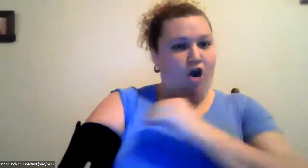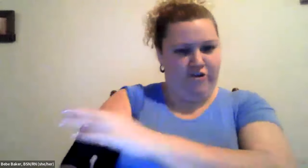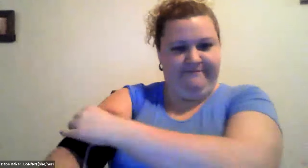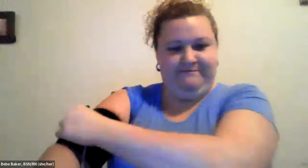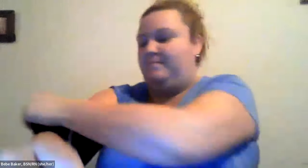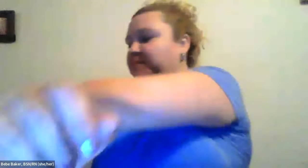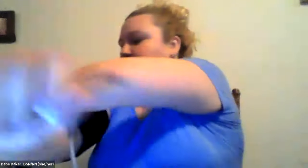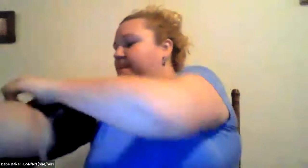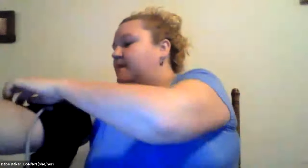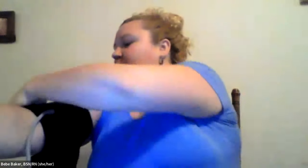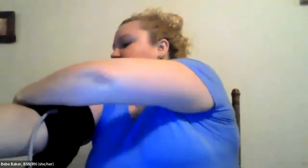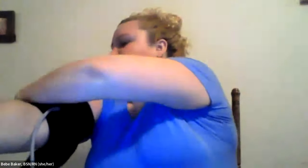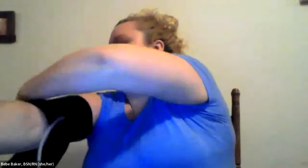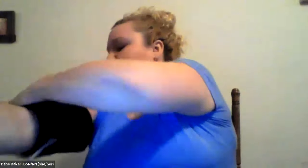Cristine Saunders: Okay now i'm done i'm going to take the cough off.